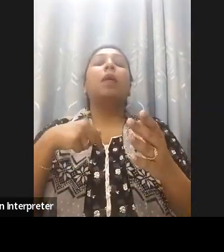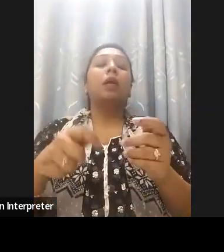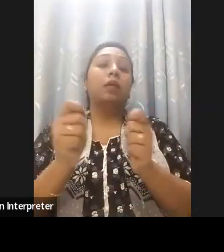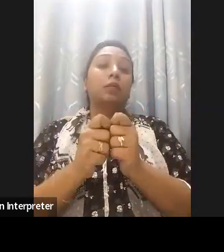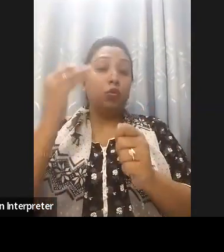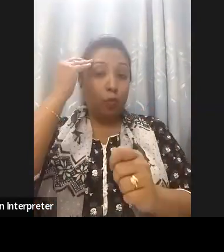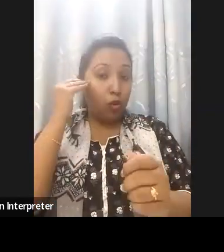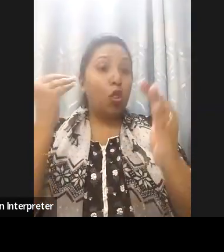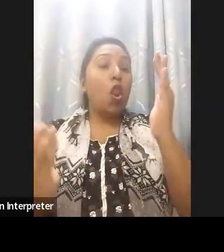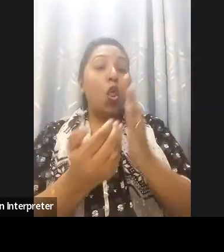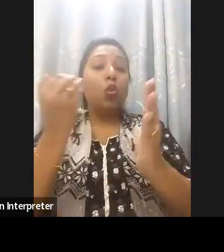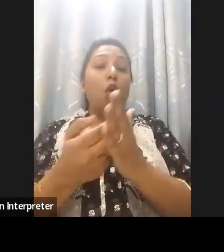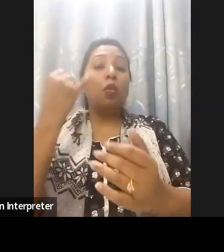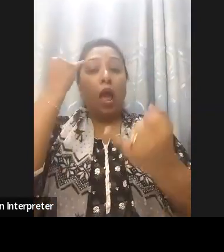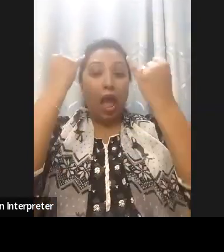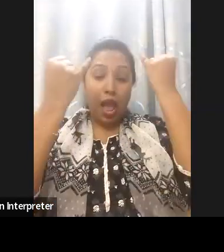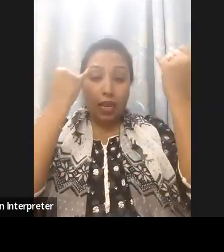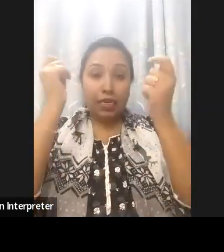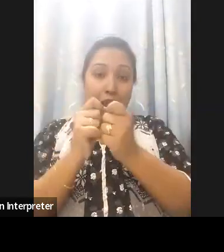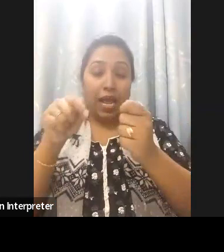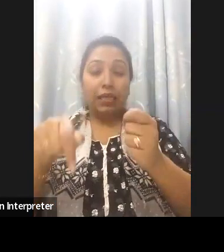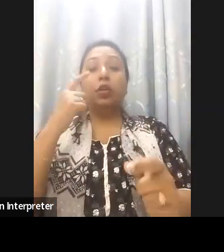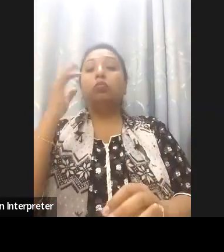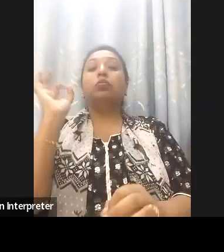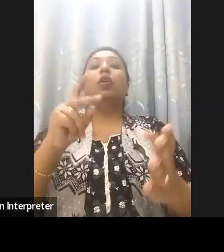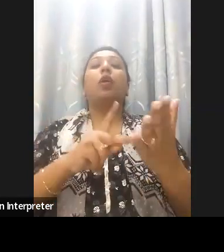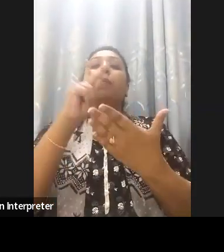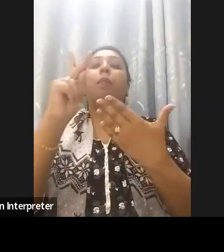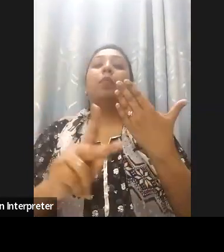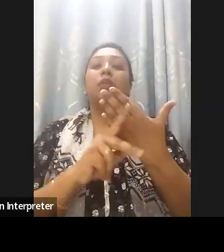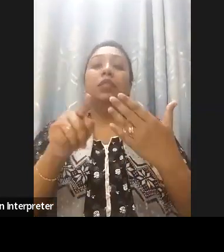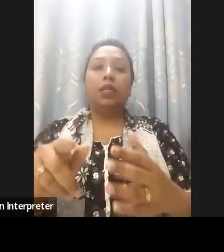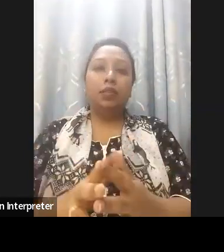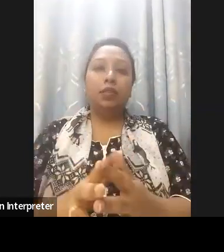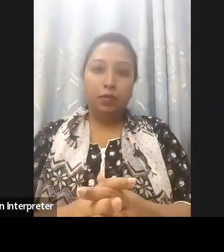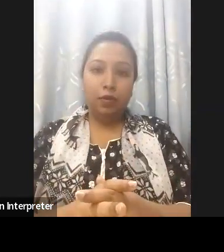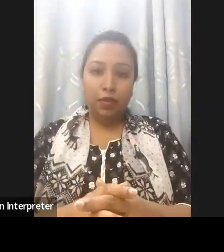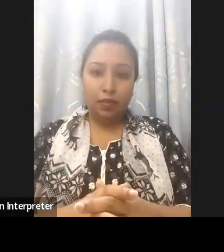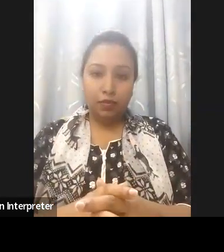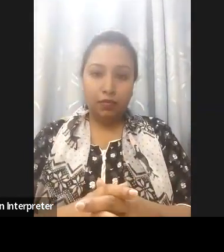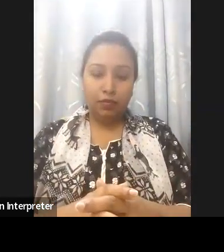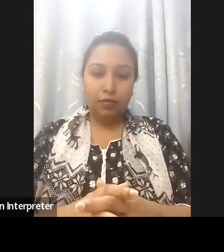closely as well as shared and also it would be interesting for us to know what are the